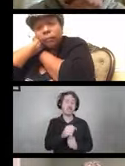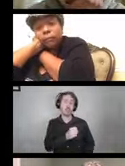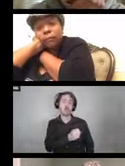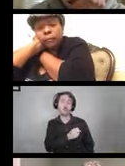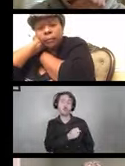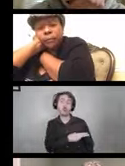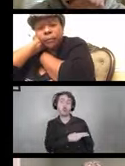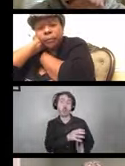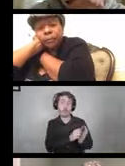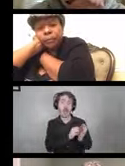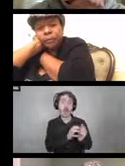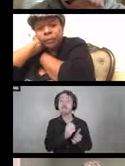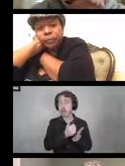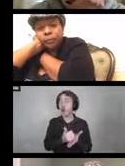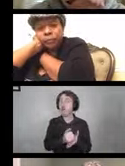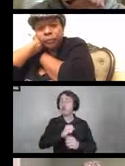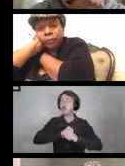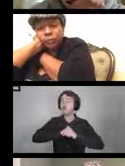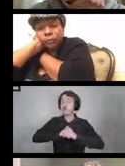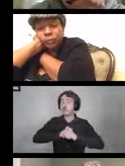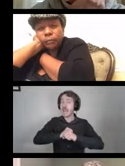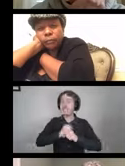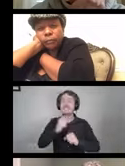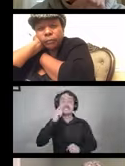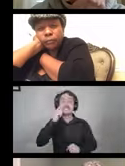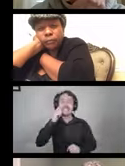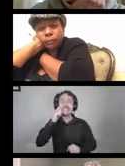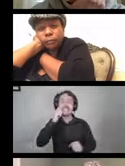can be helpful for protecting skin from disinfectants.